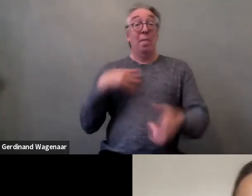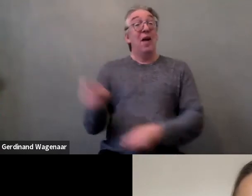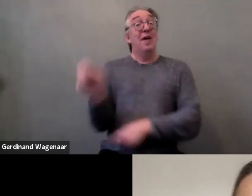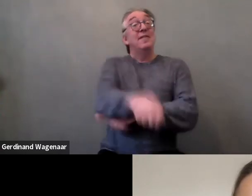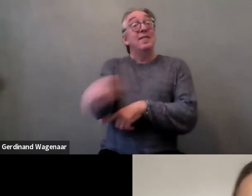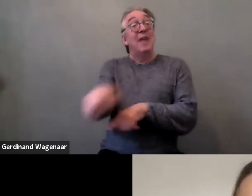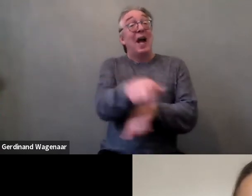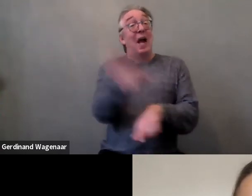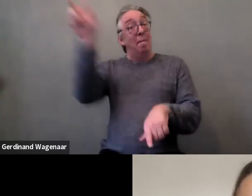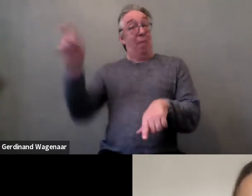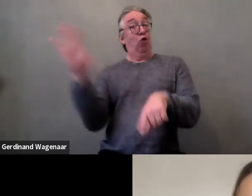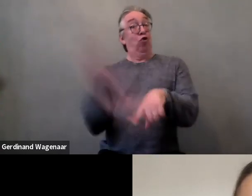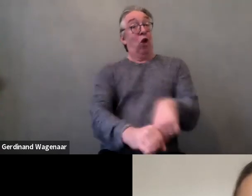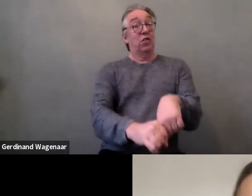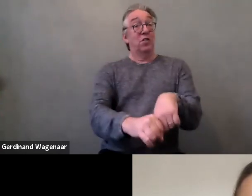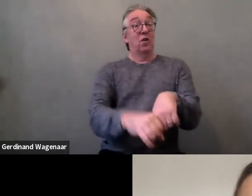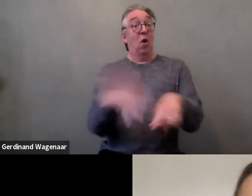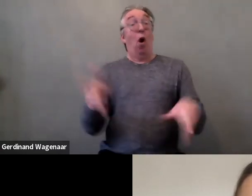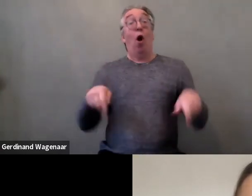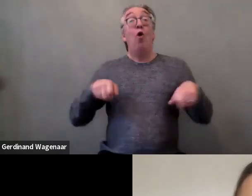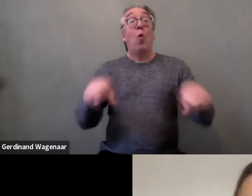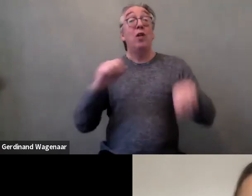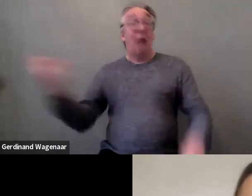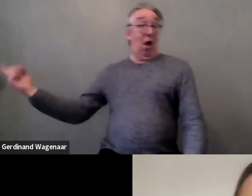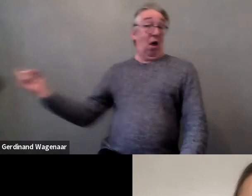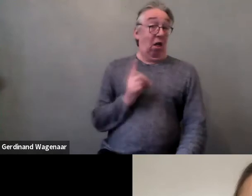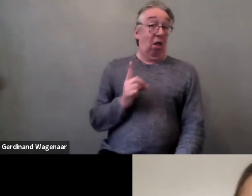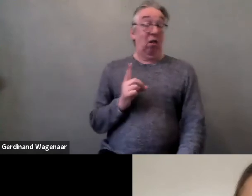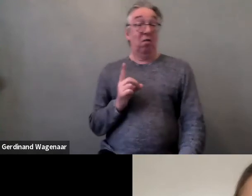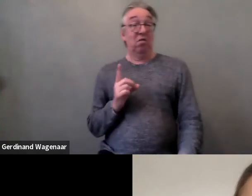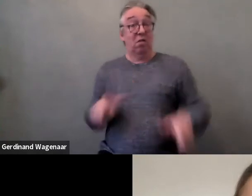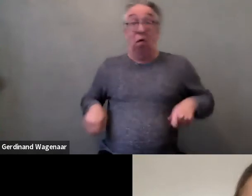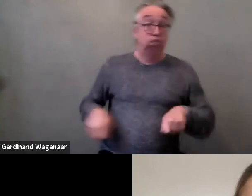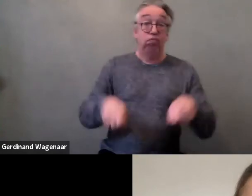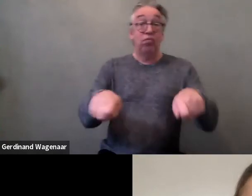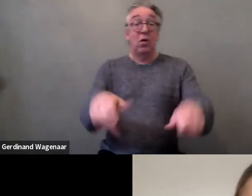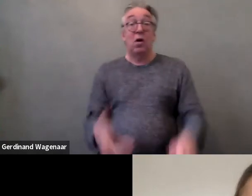Therefore, they learn how to use these devices for self-defence.